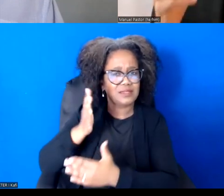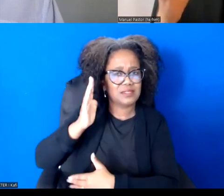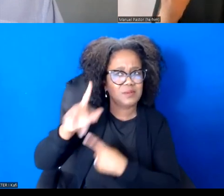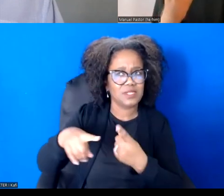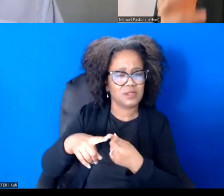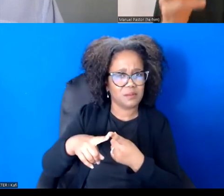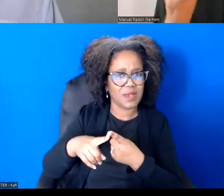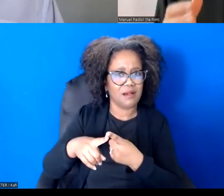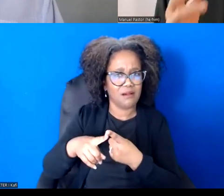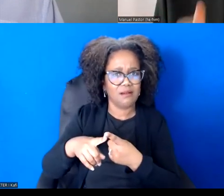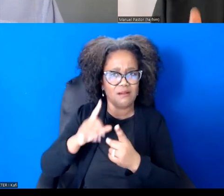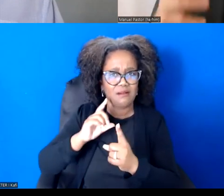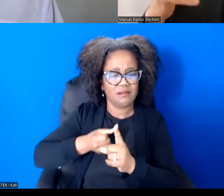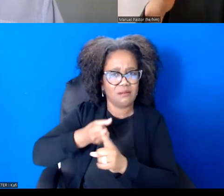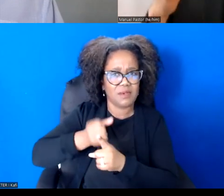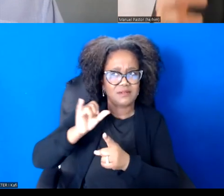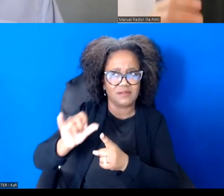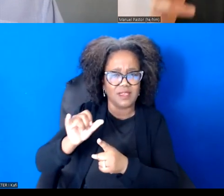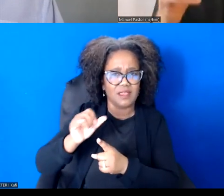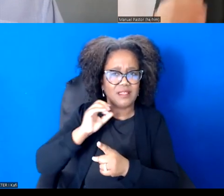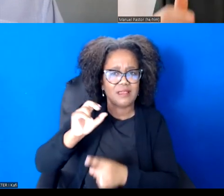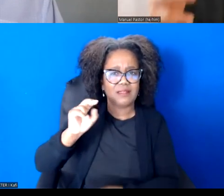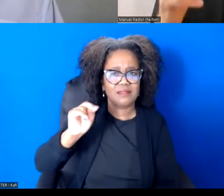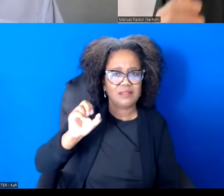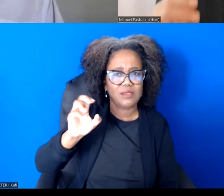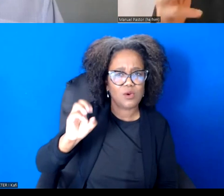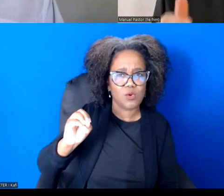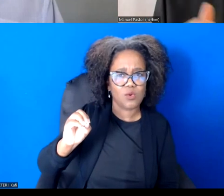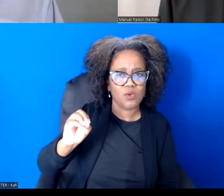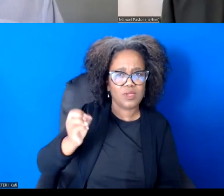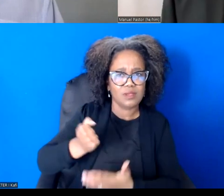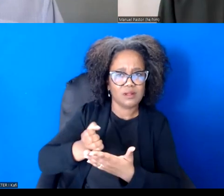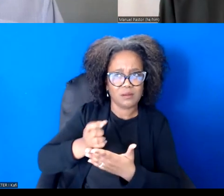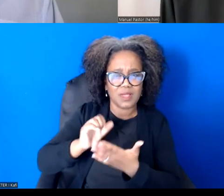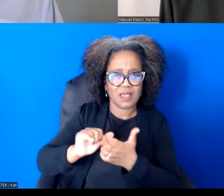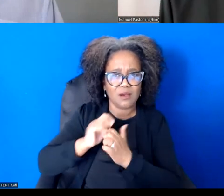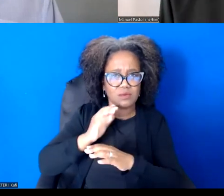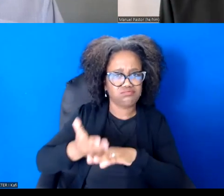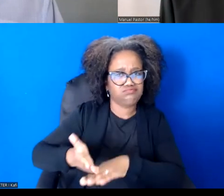Unless we seriously grapple with how deeply embedded race and racism is in our economy,